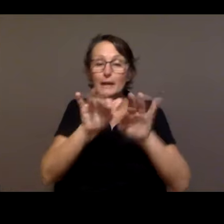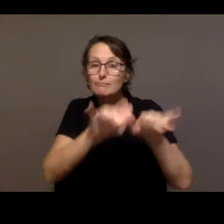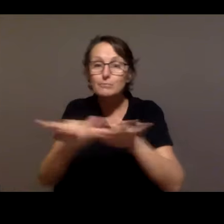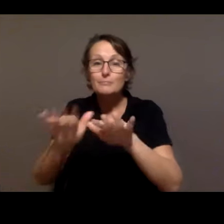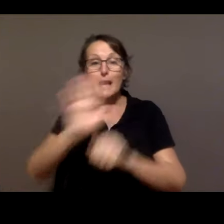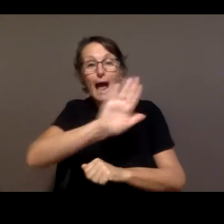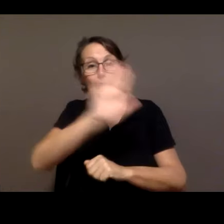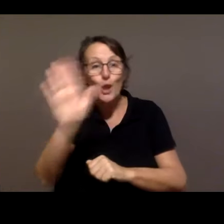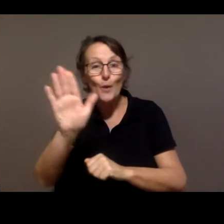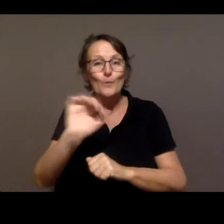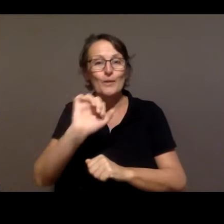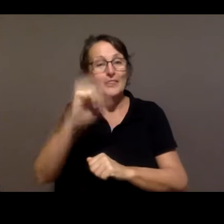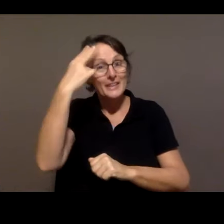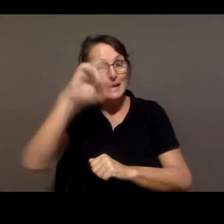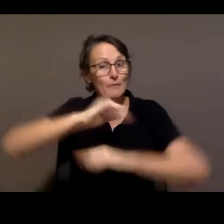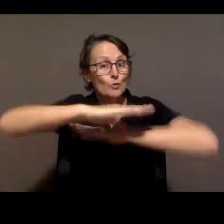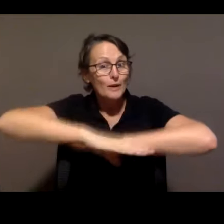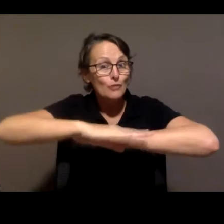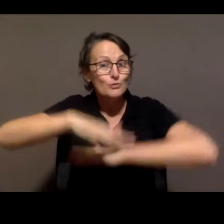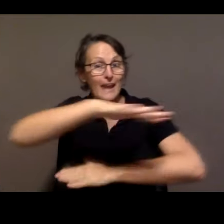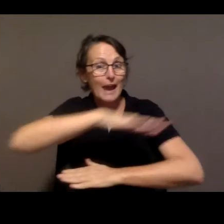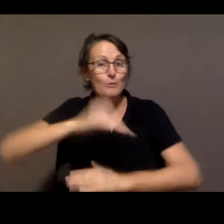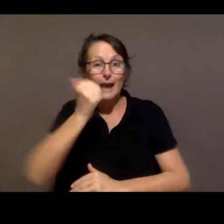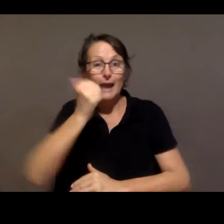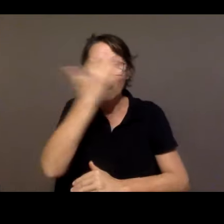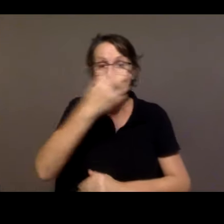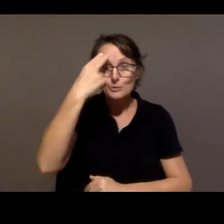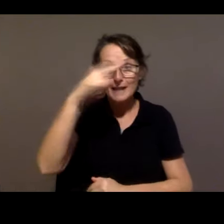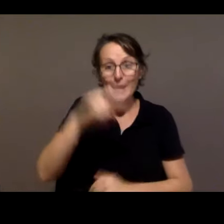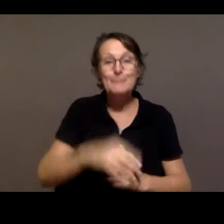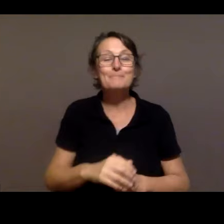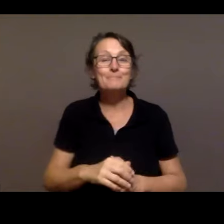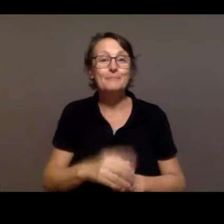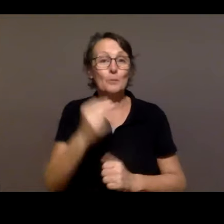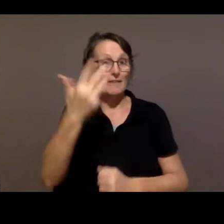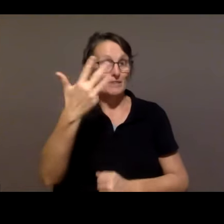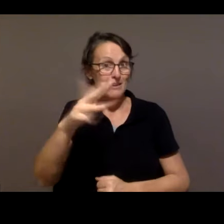from. We have about 90 registered today. Please reach out, say hi and